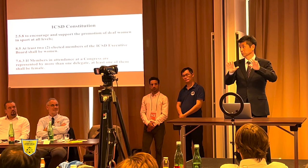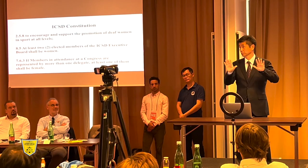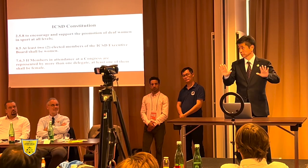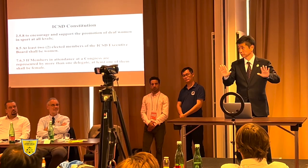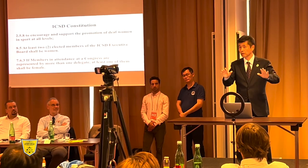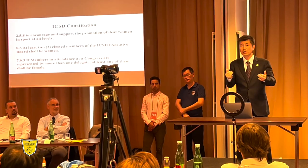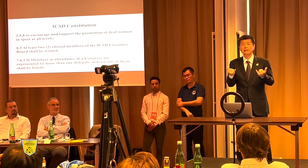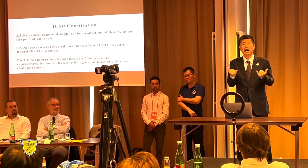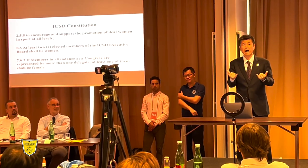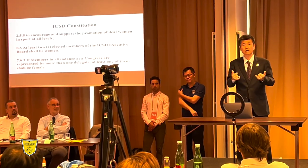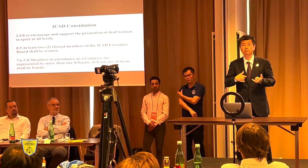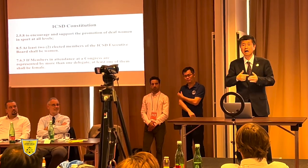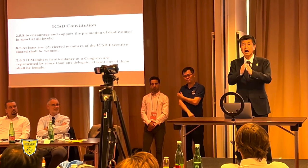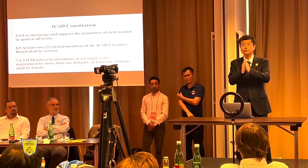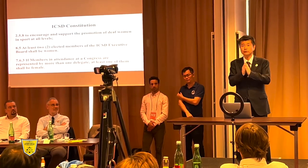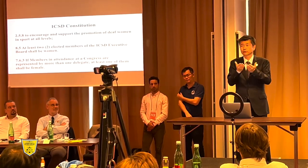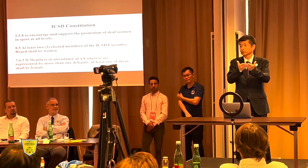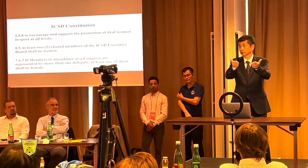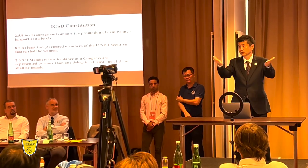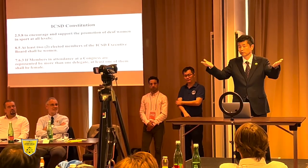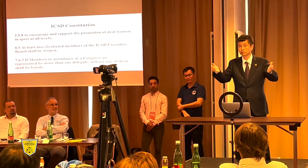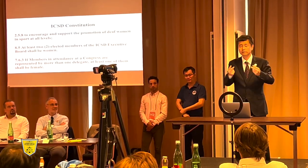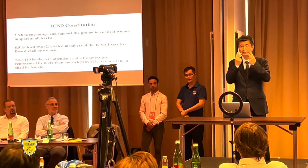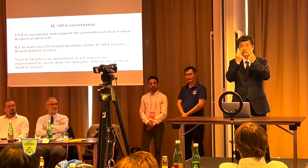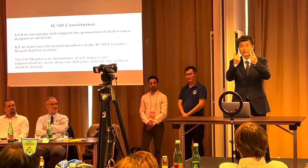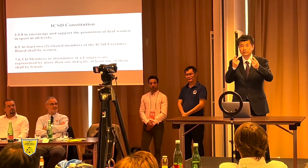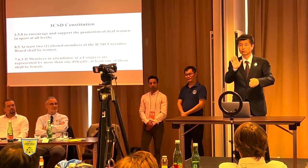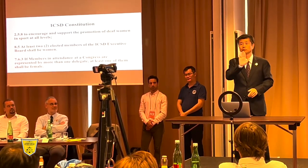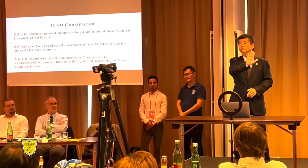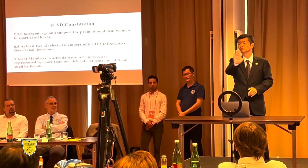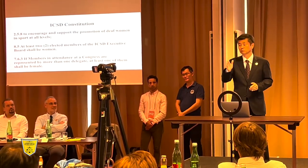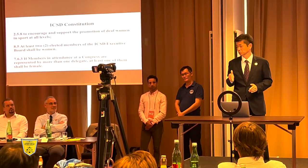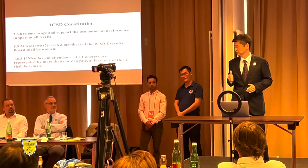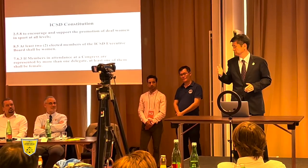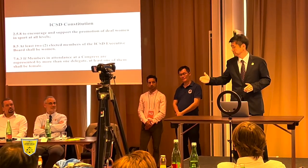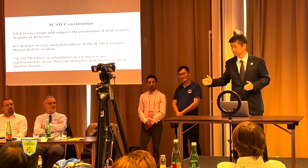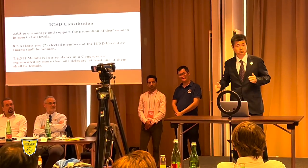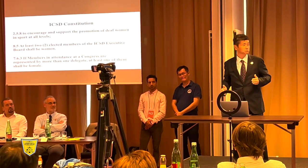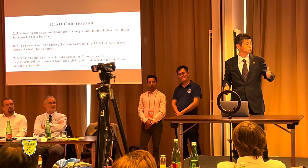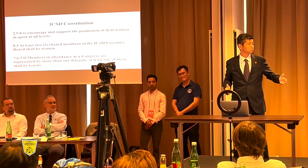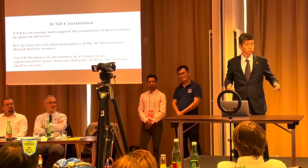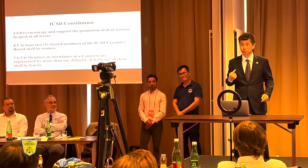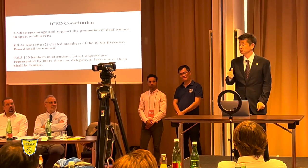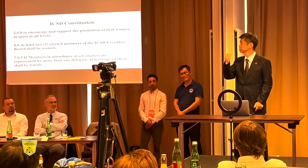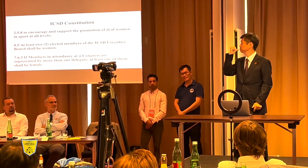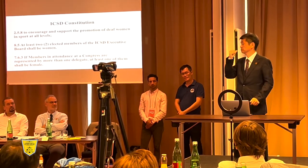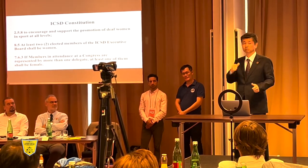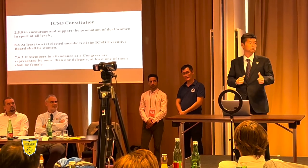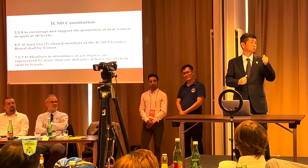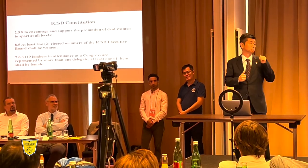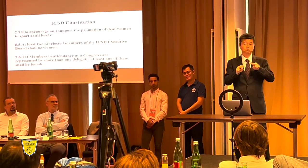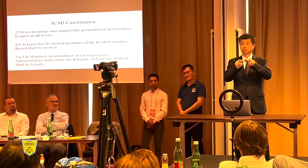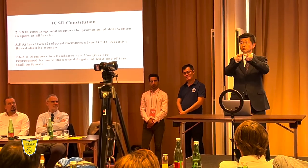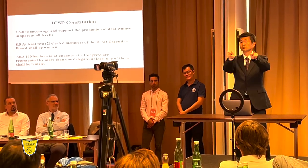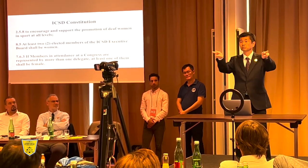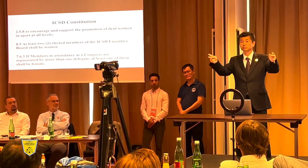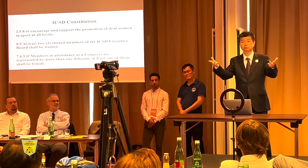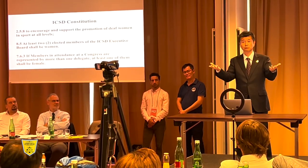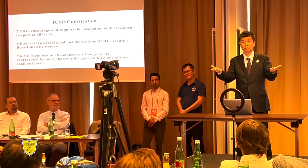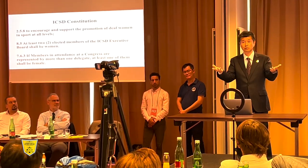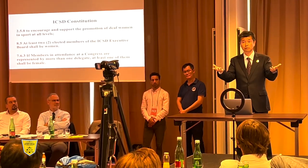to see who is sitting next to you, behind you, around you –